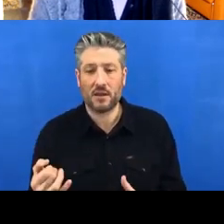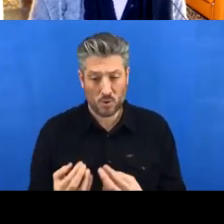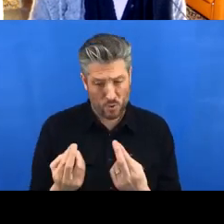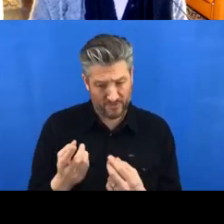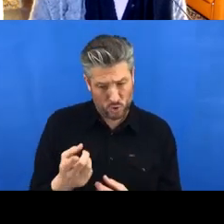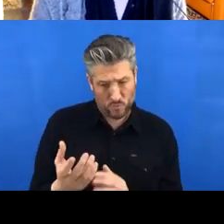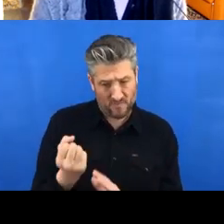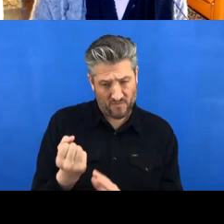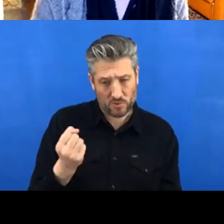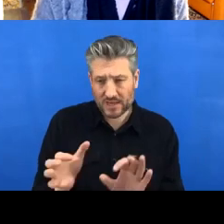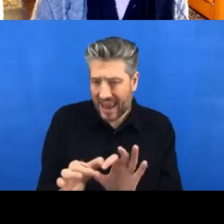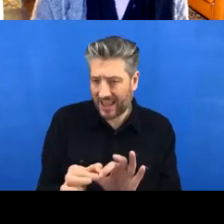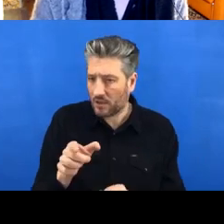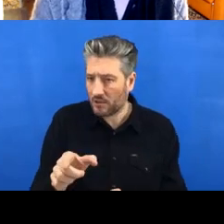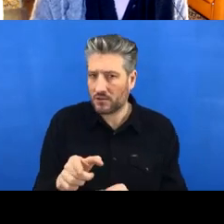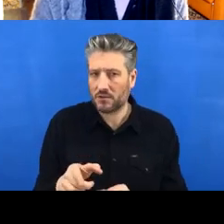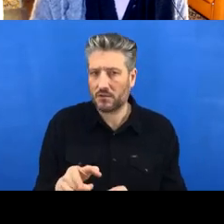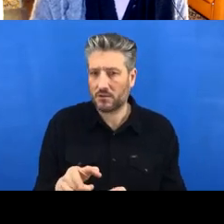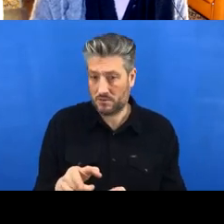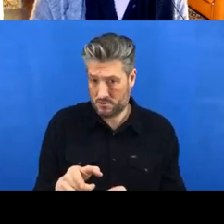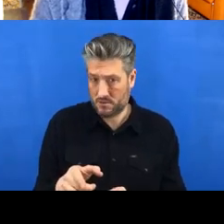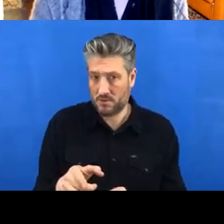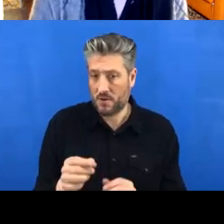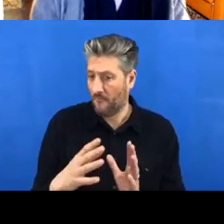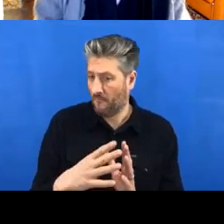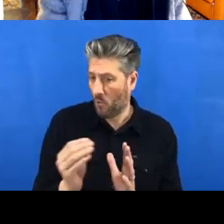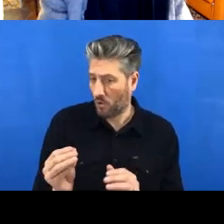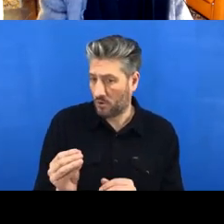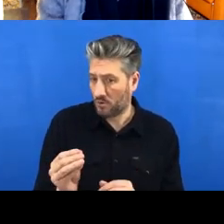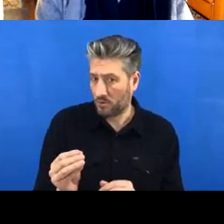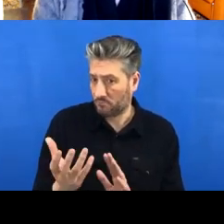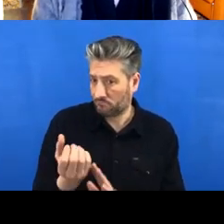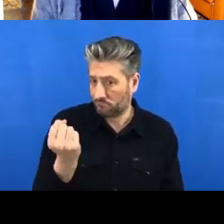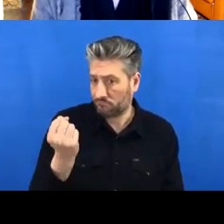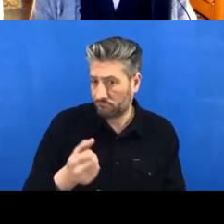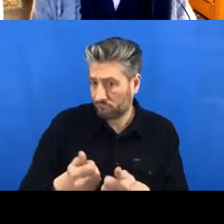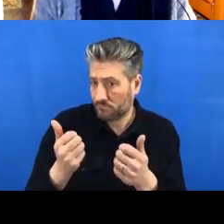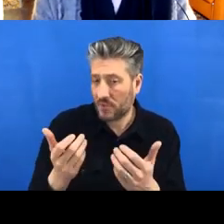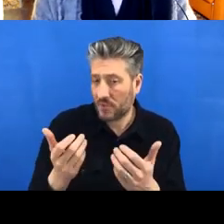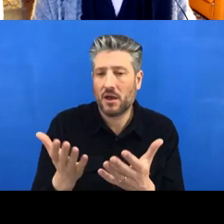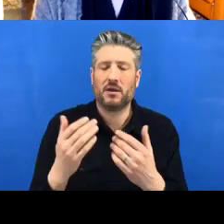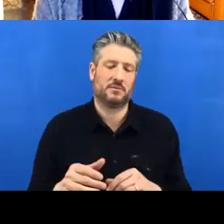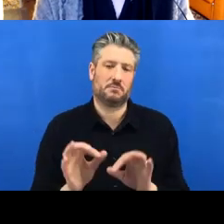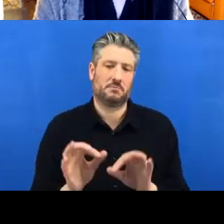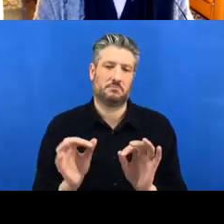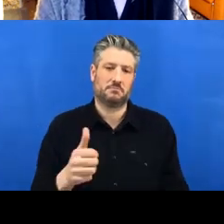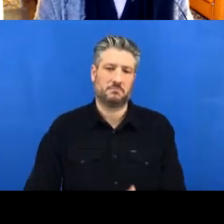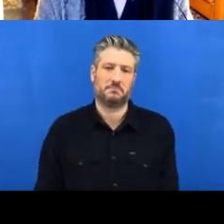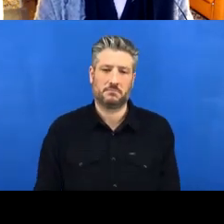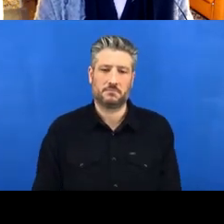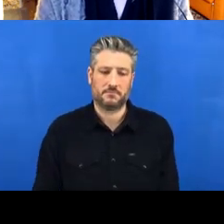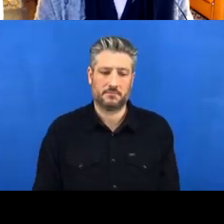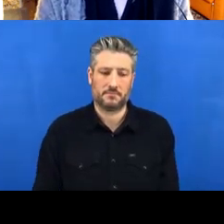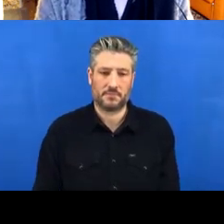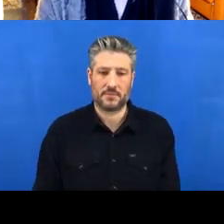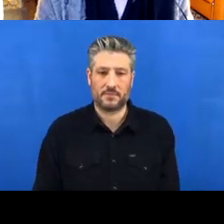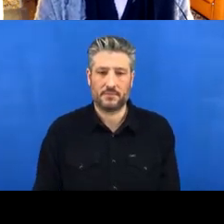and the forking worked but- oh, you got it, okay, that's great.